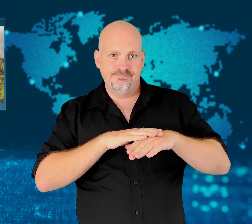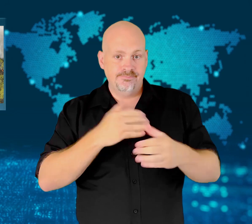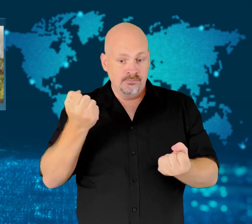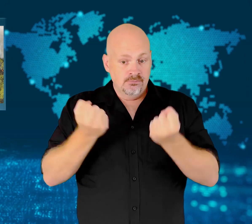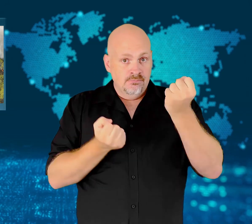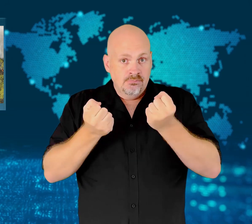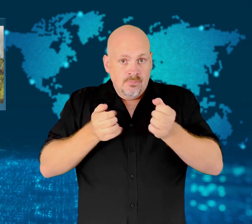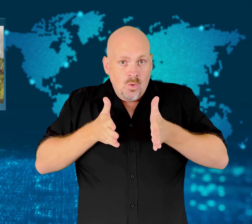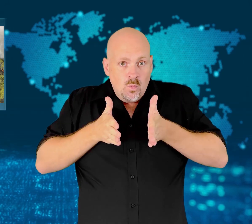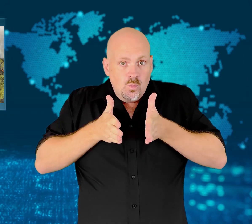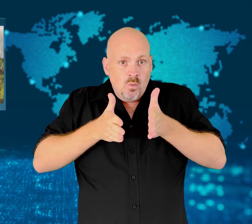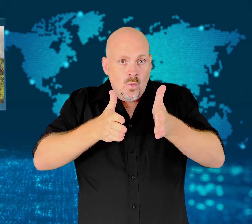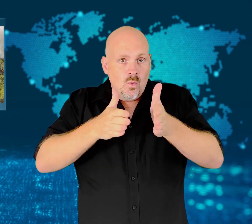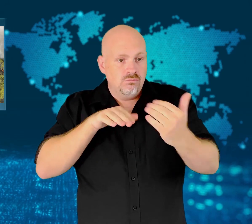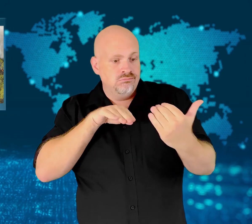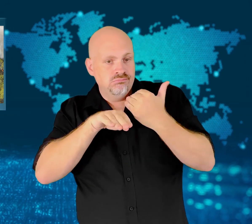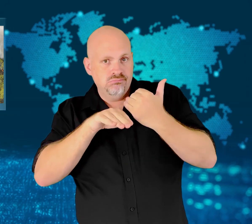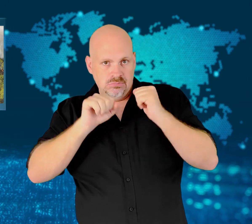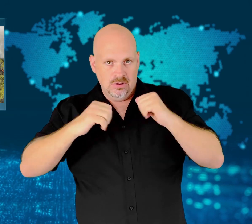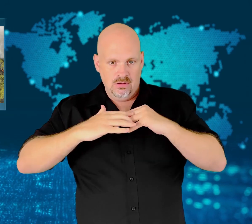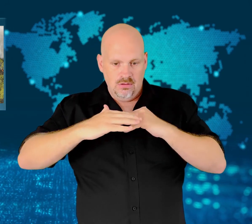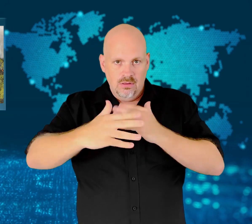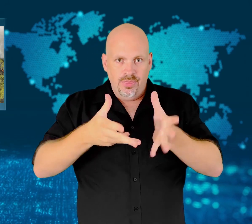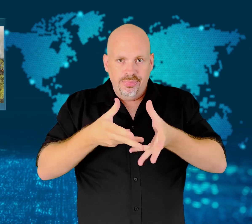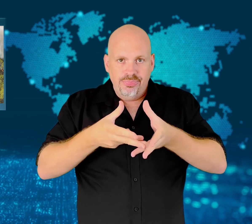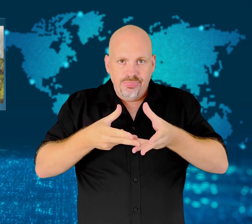in the extreme heat.